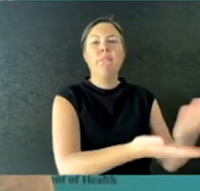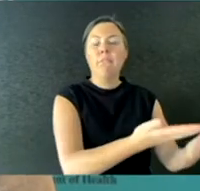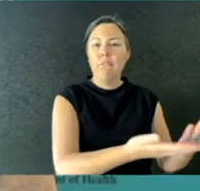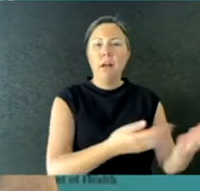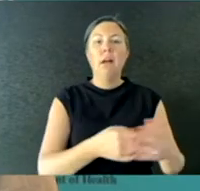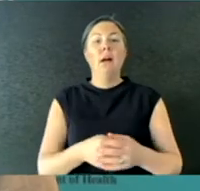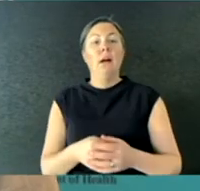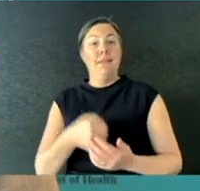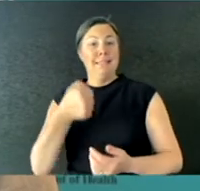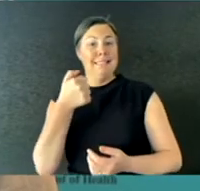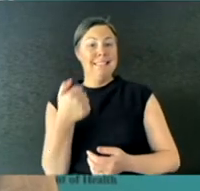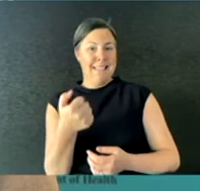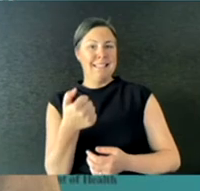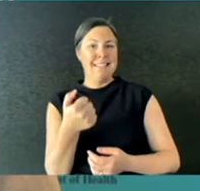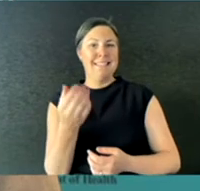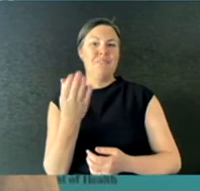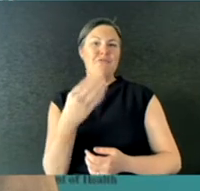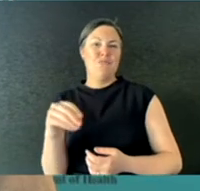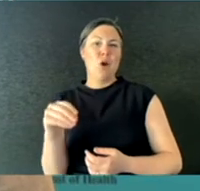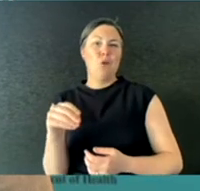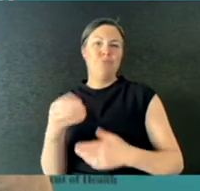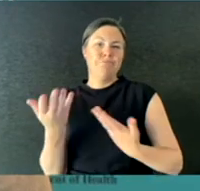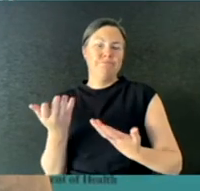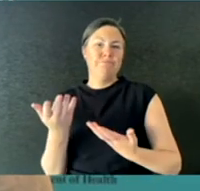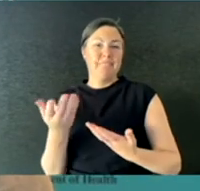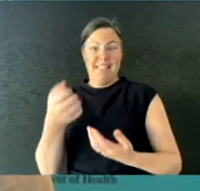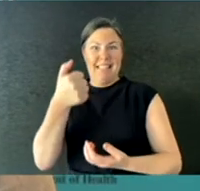And six people's COVID-19 cases remain under investigation.